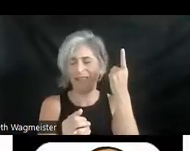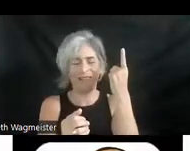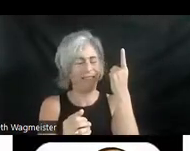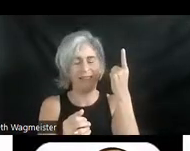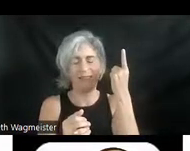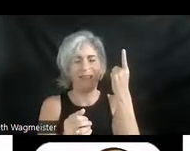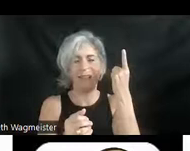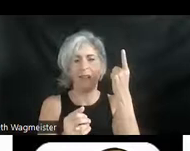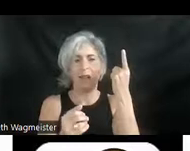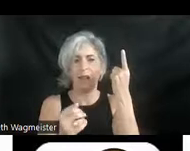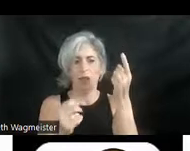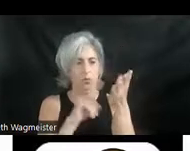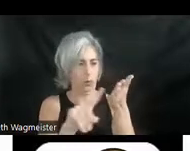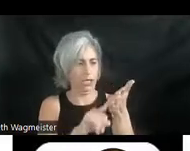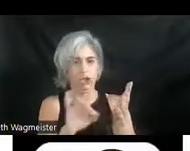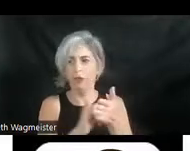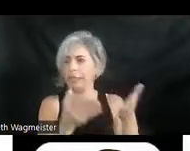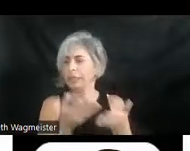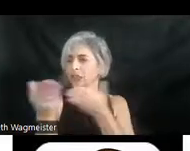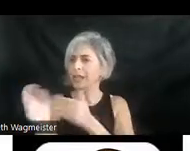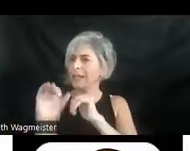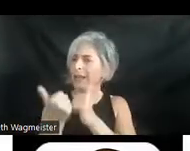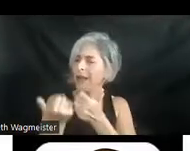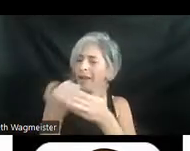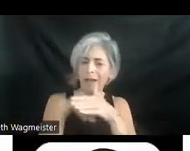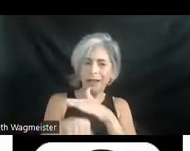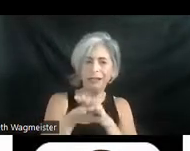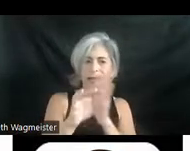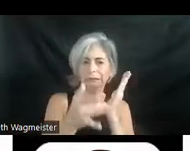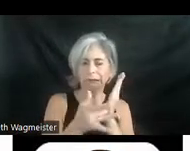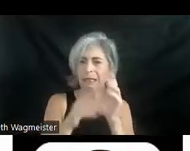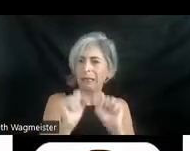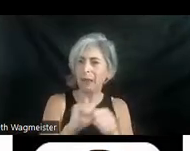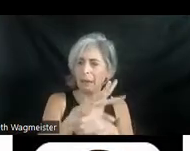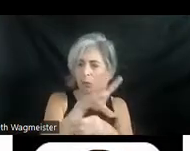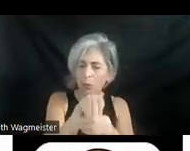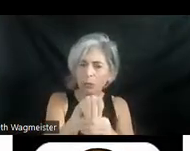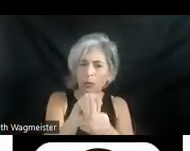research which suggests how the access technique can be incorporated within the development